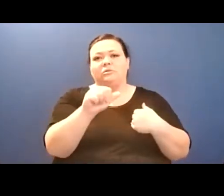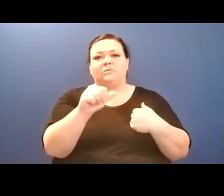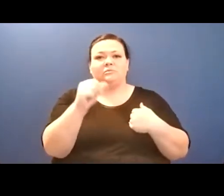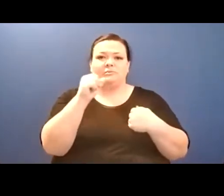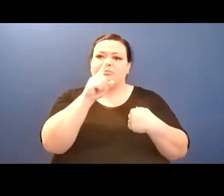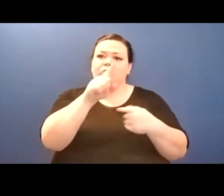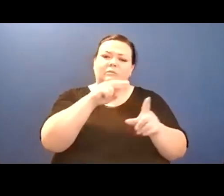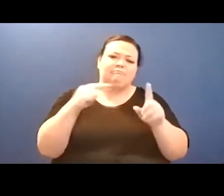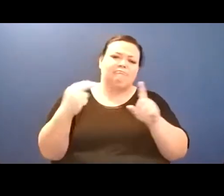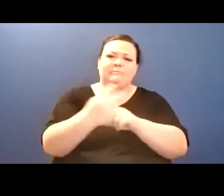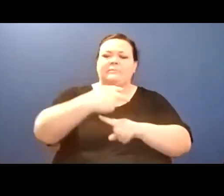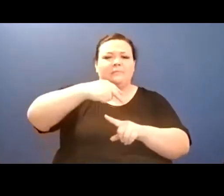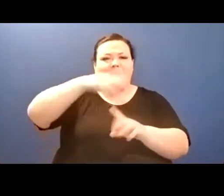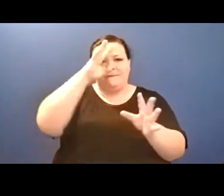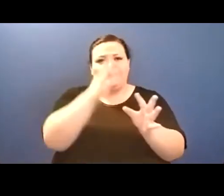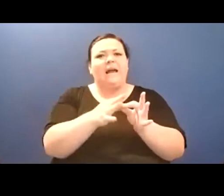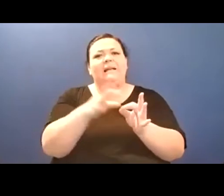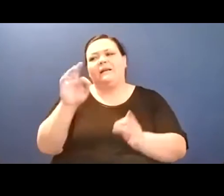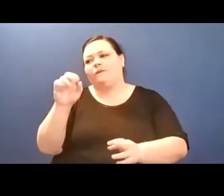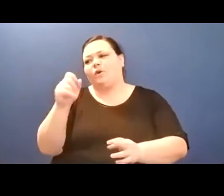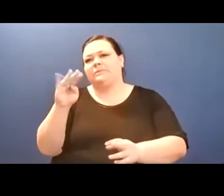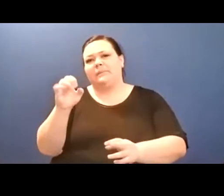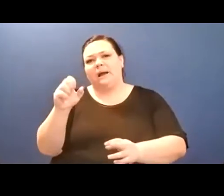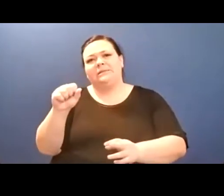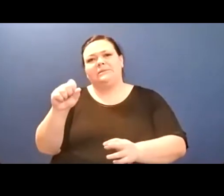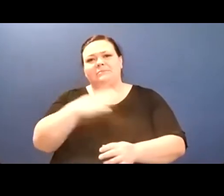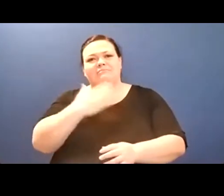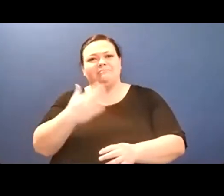other wonderful reading series here in Fayetteville. So Noelia, it's you.